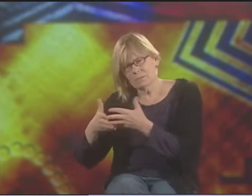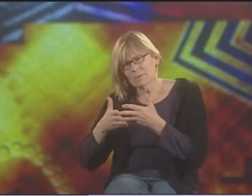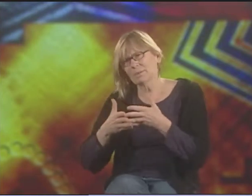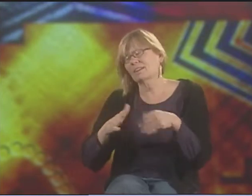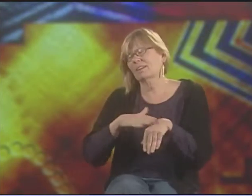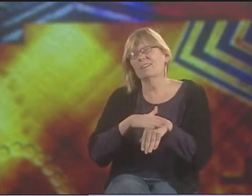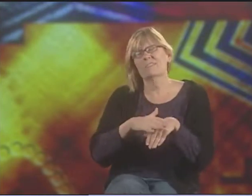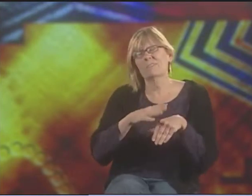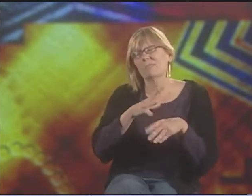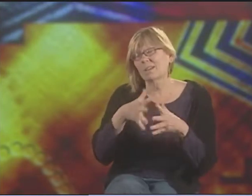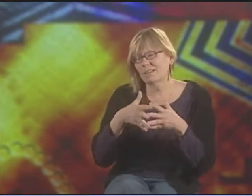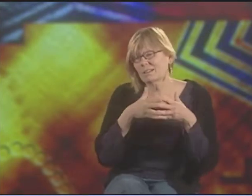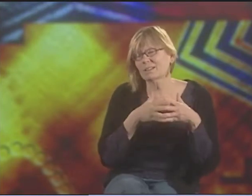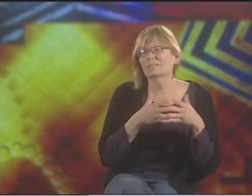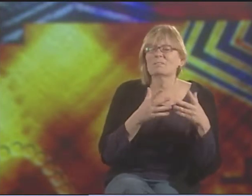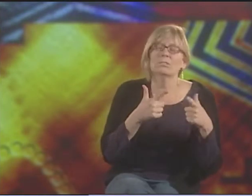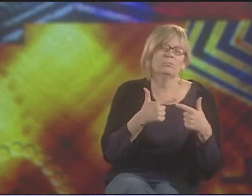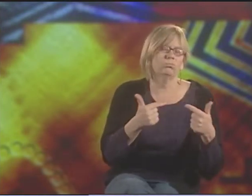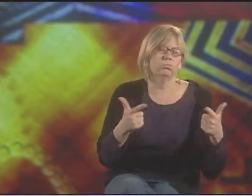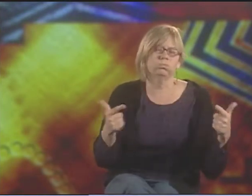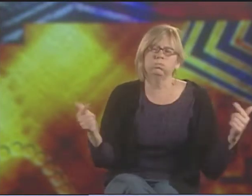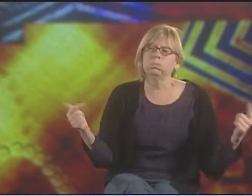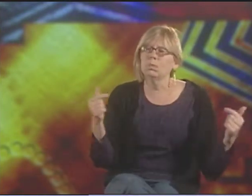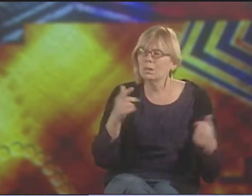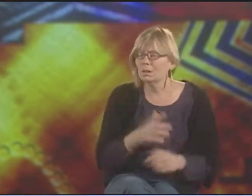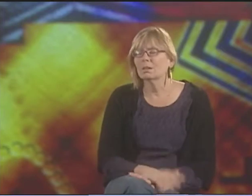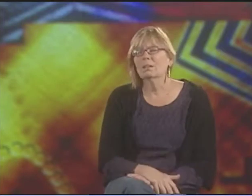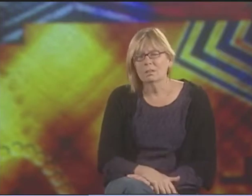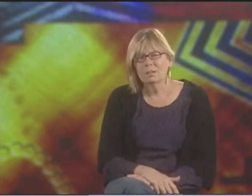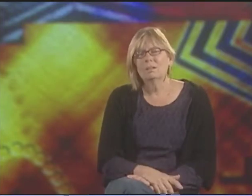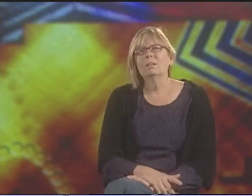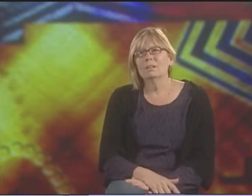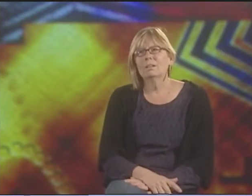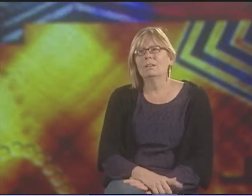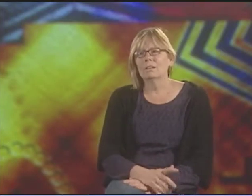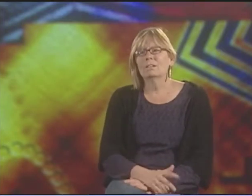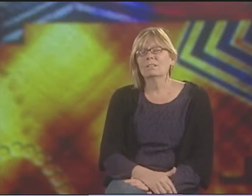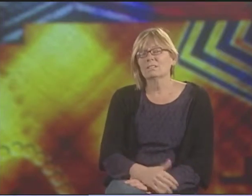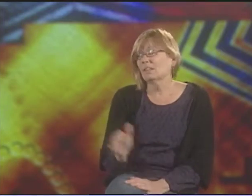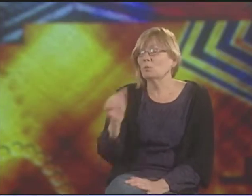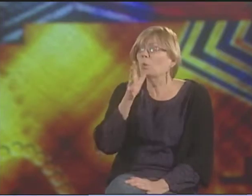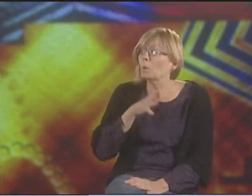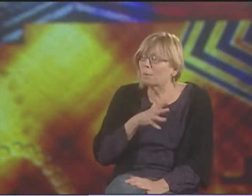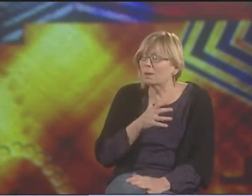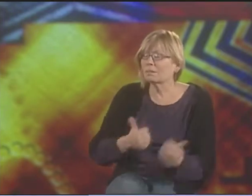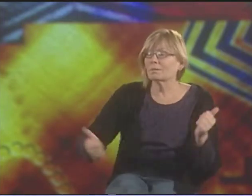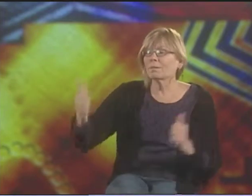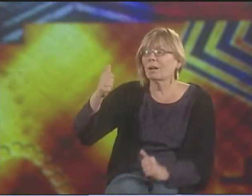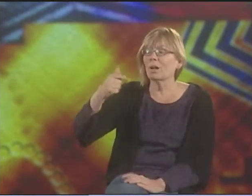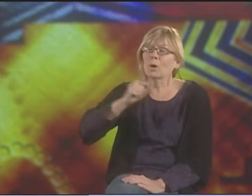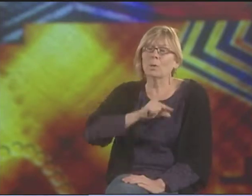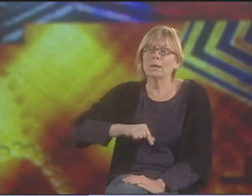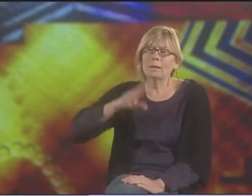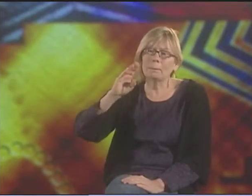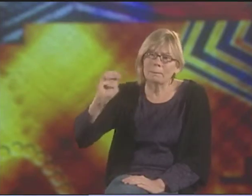THAT ARE BEING OPPRESSED BY A DOMINANT CULTURE-- NATIVE AMERICANS OR ANYWHERE, ANYBODY, WOMEN.